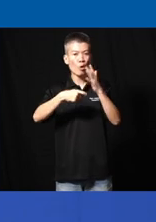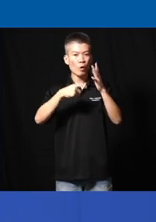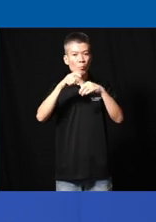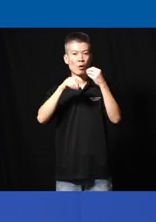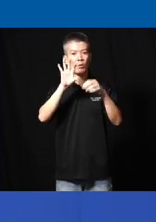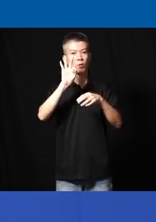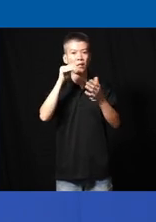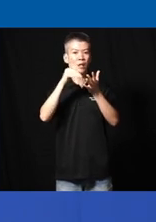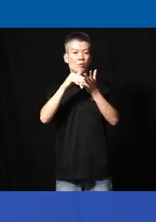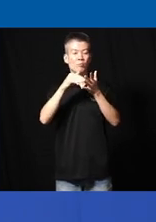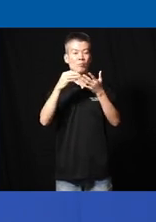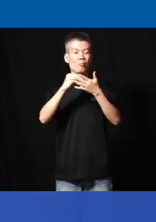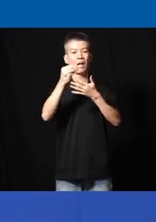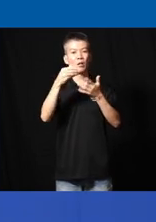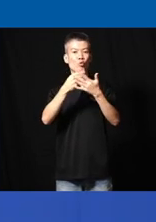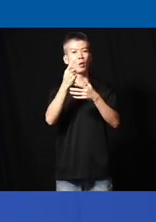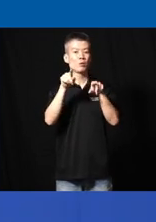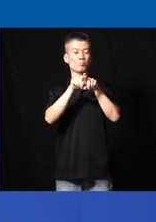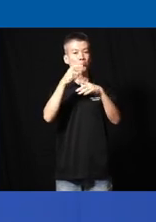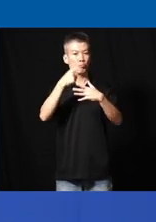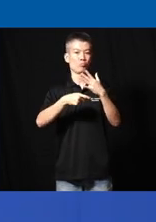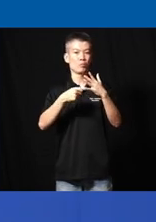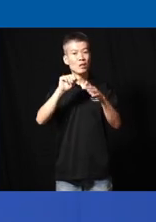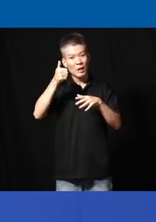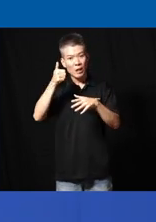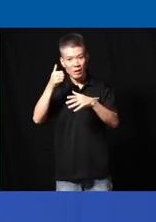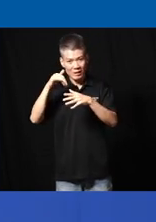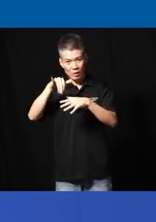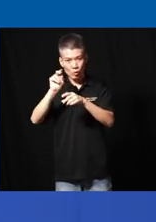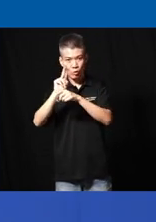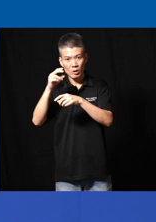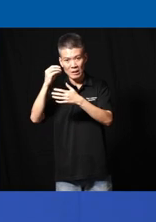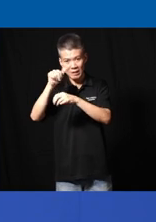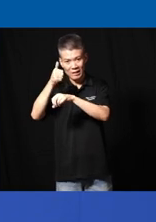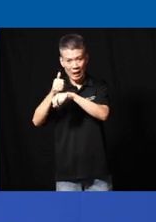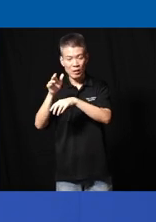the same as buying a new one and then the other set they were still using it but they were um I